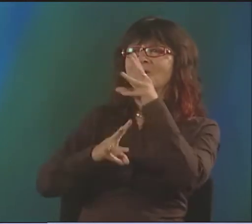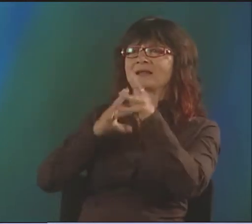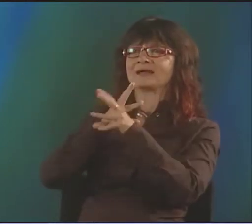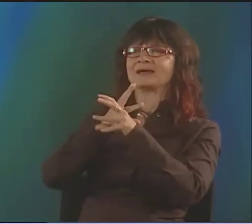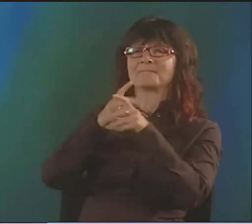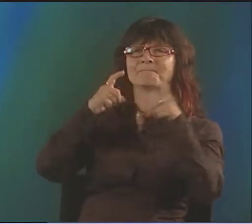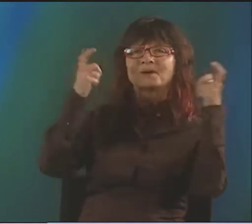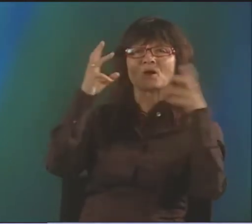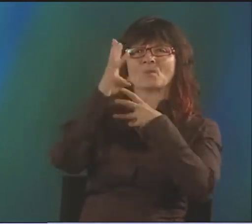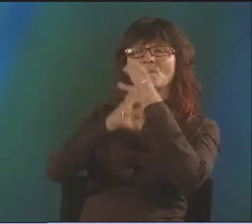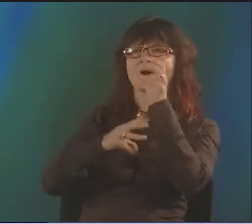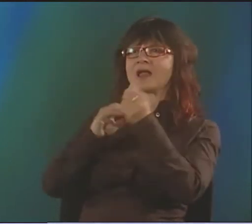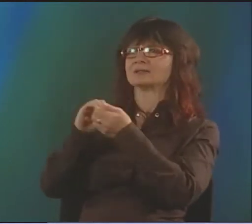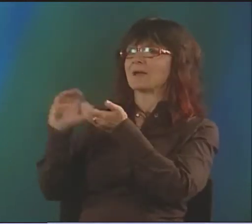UH, "SMOKE..."